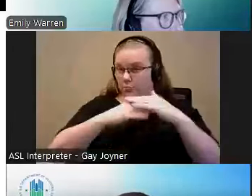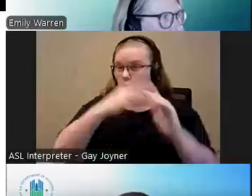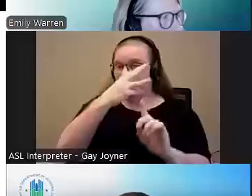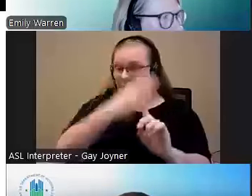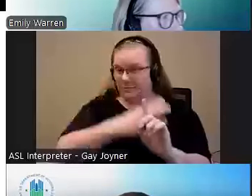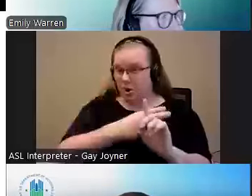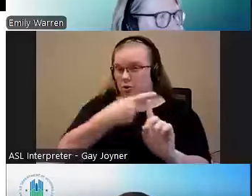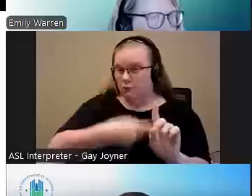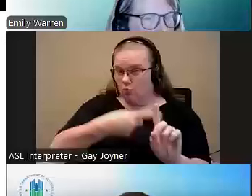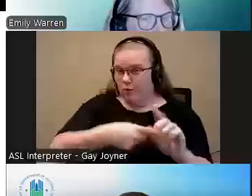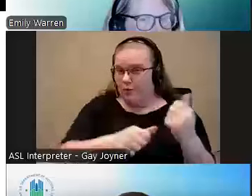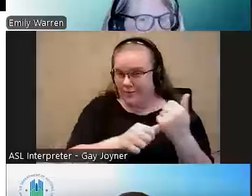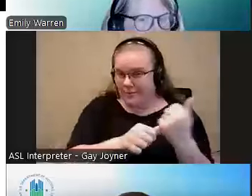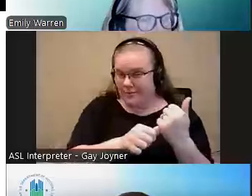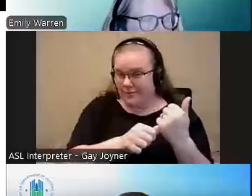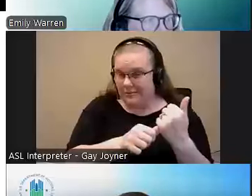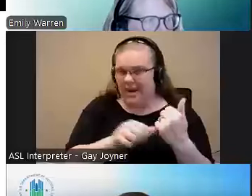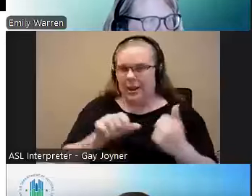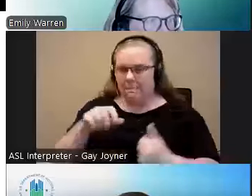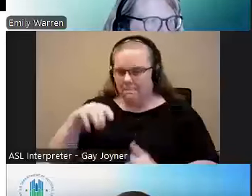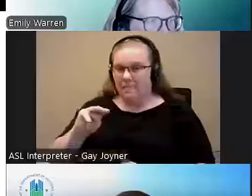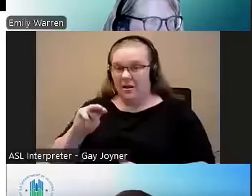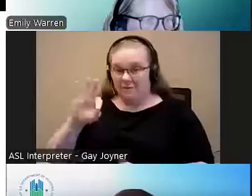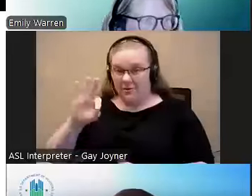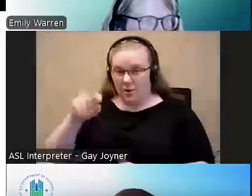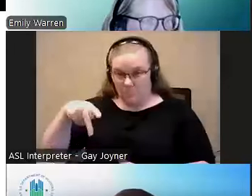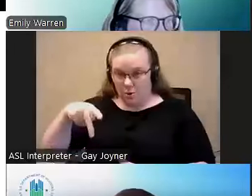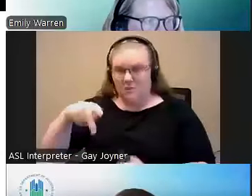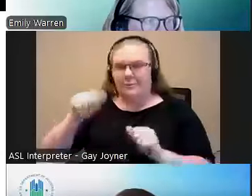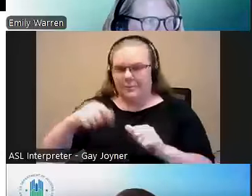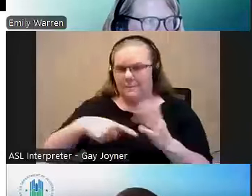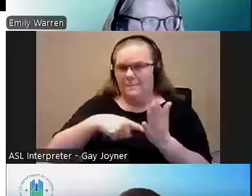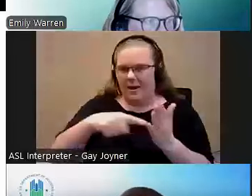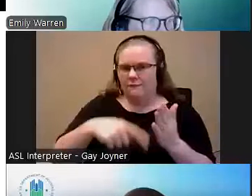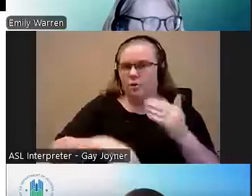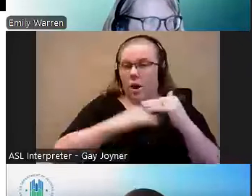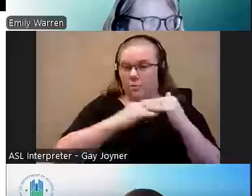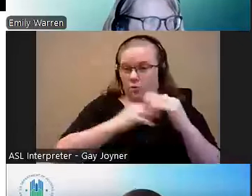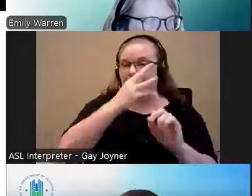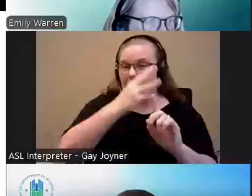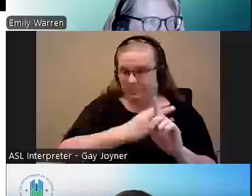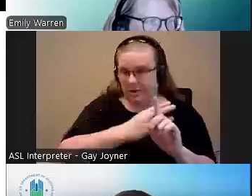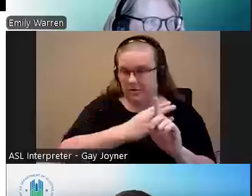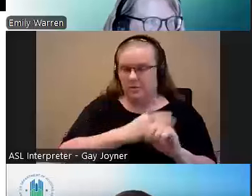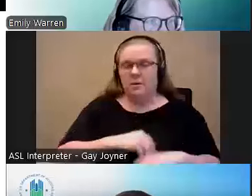like how do we make sure the rental assistance provider it is a bridge to a longer-term source